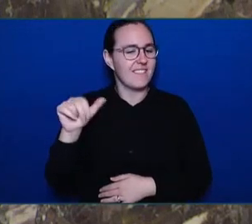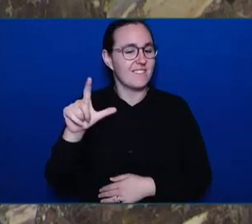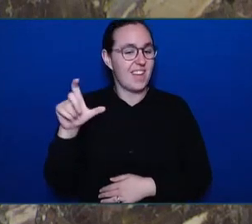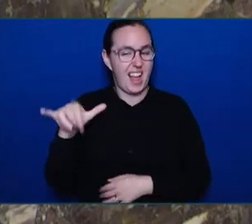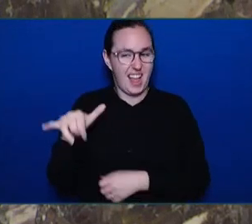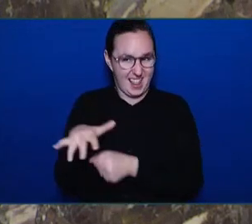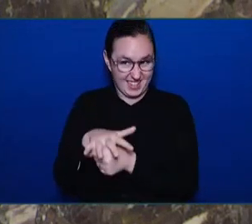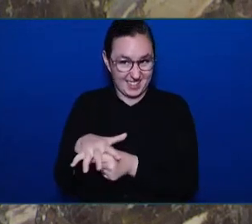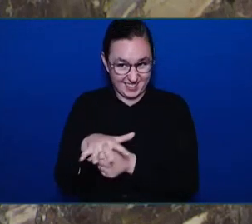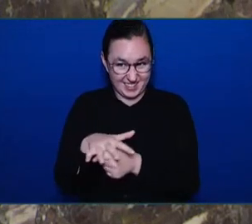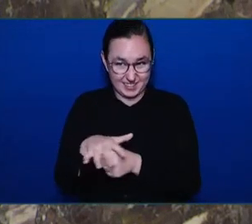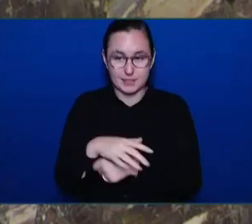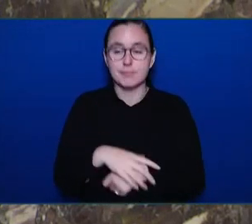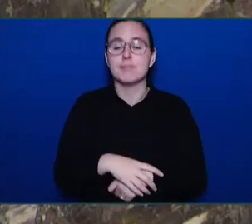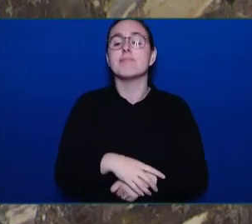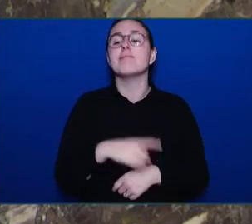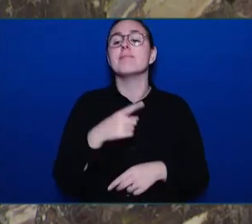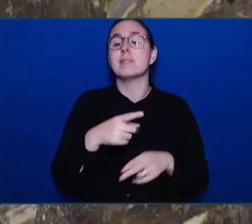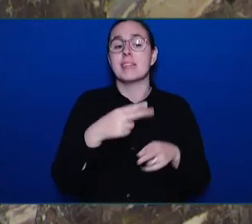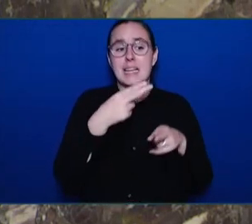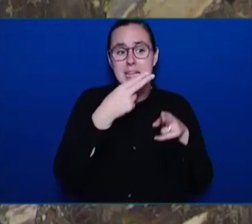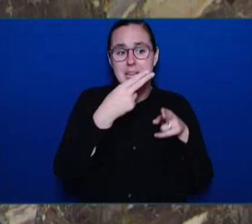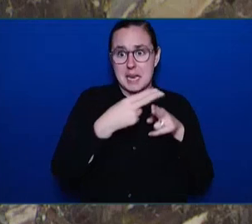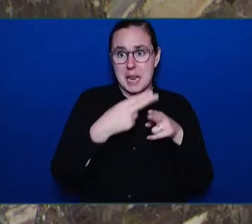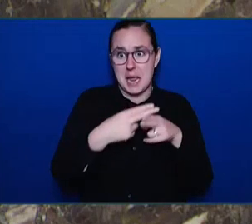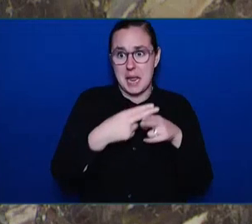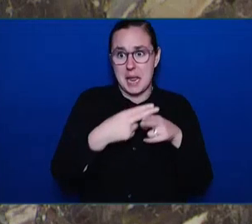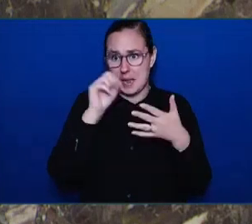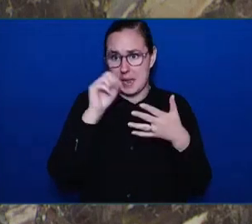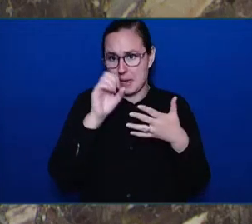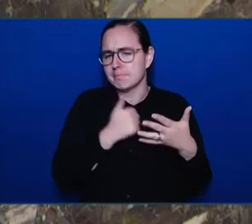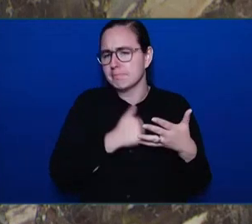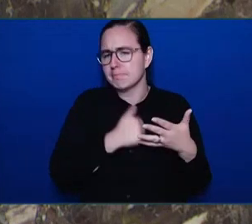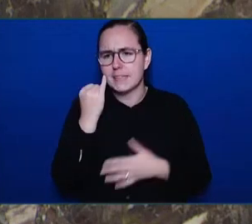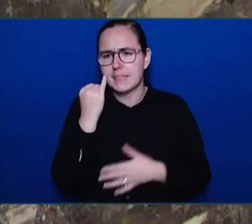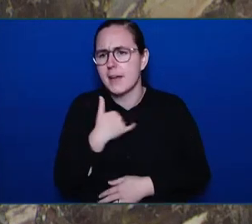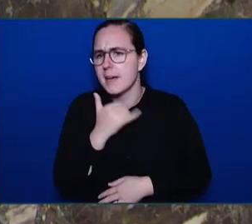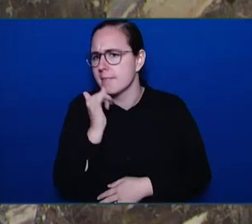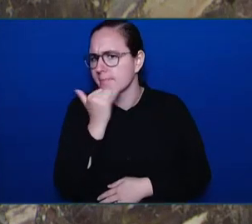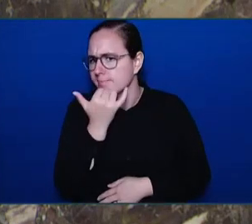a room eager to speak with me. Oksana is the Integration Coordinator, hired by the Comox